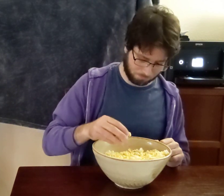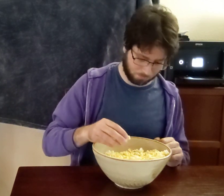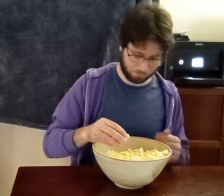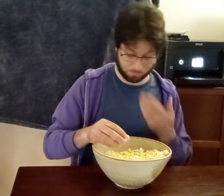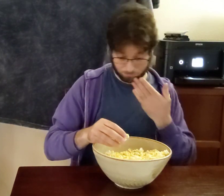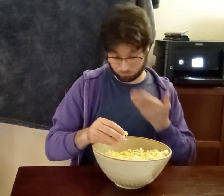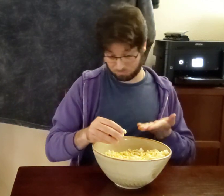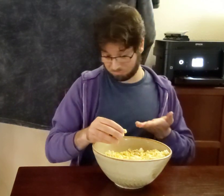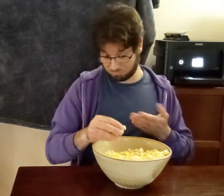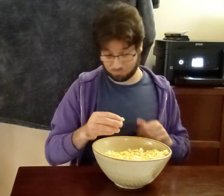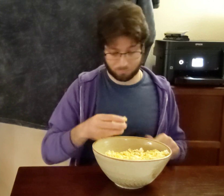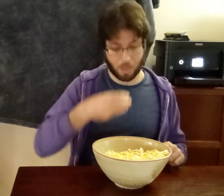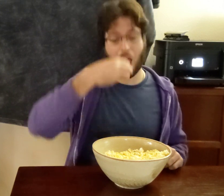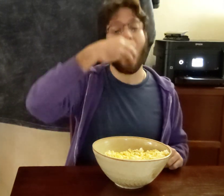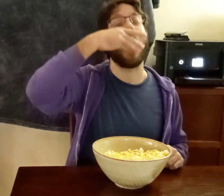GOOD?